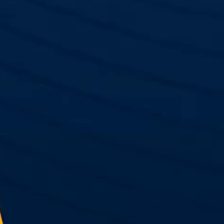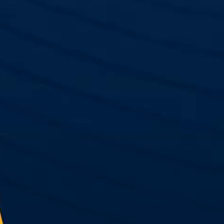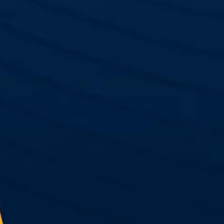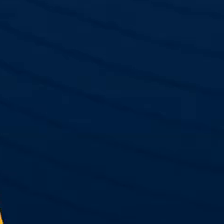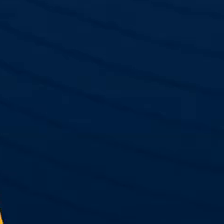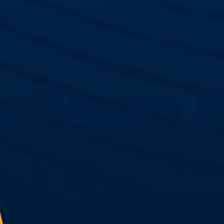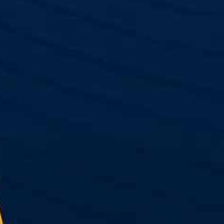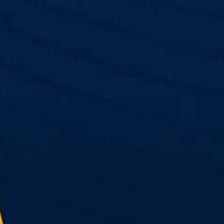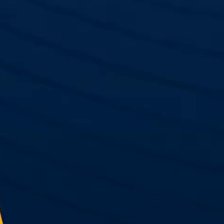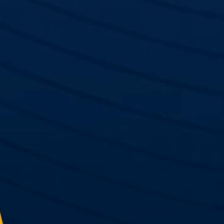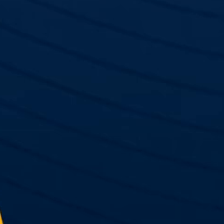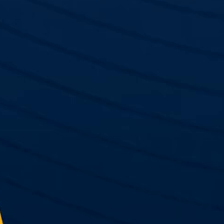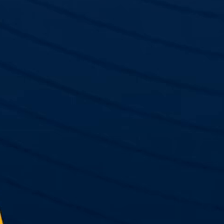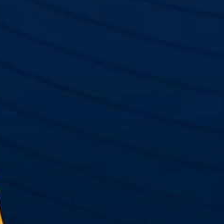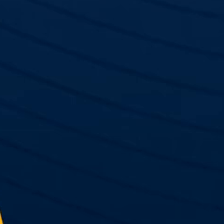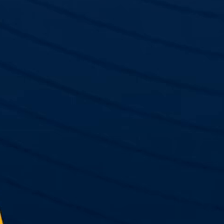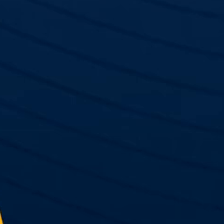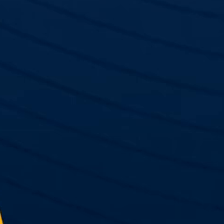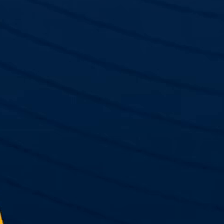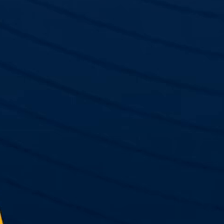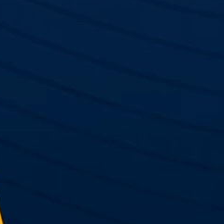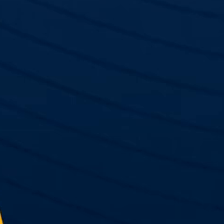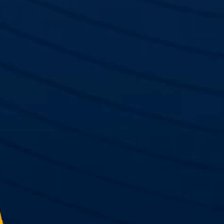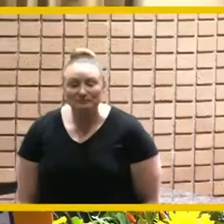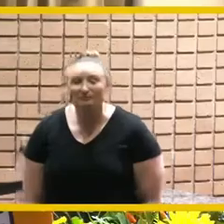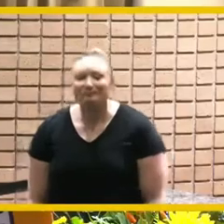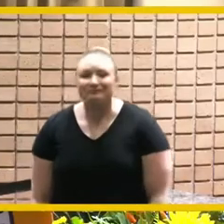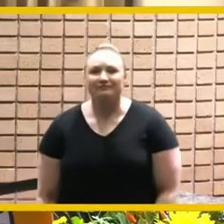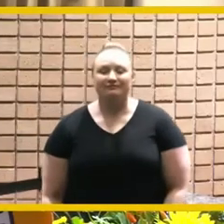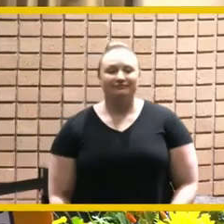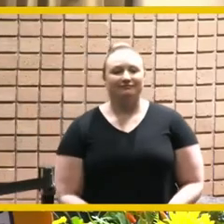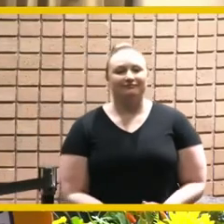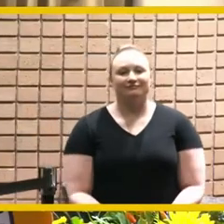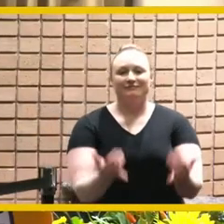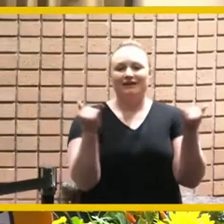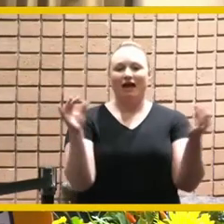thank you gordon now we have a message from university of california riverside